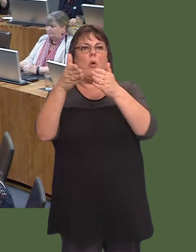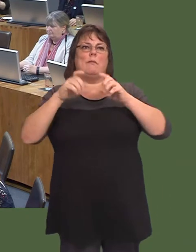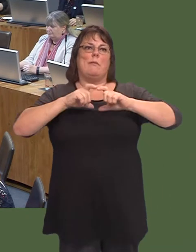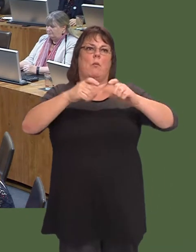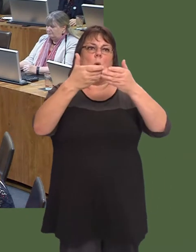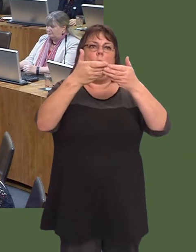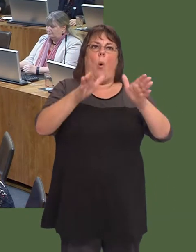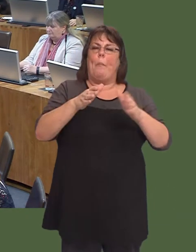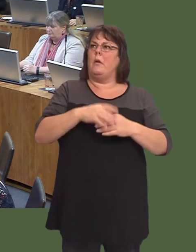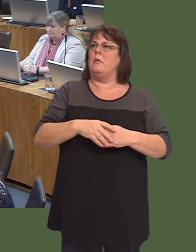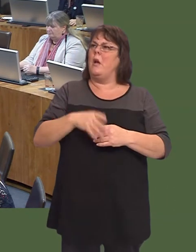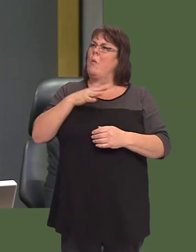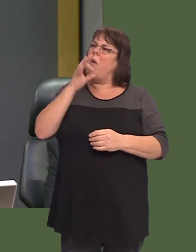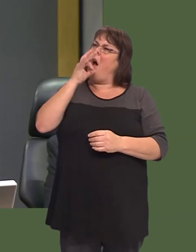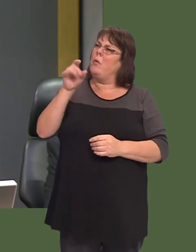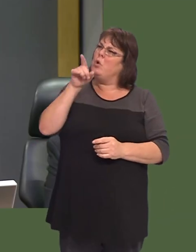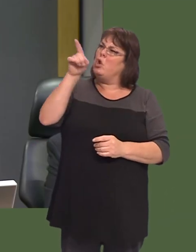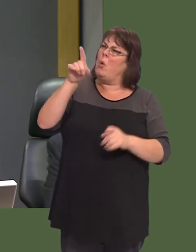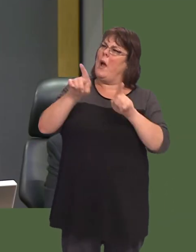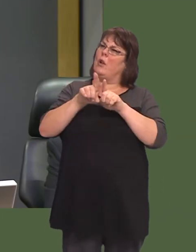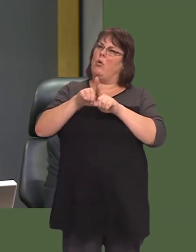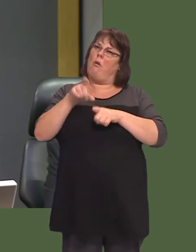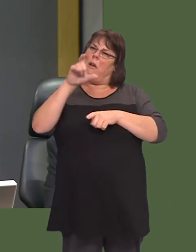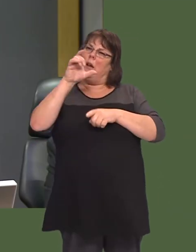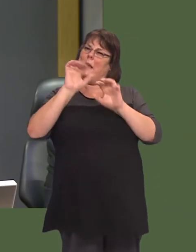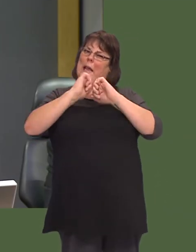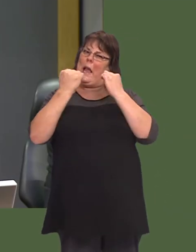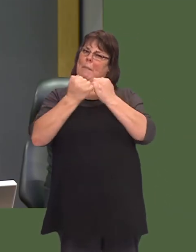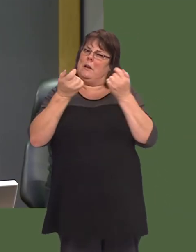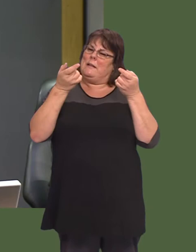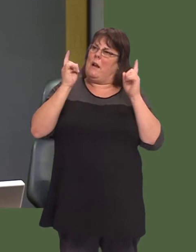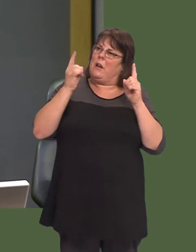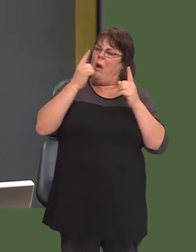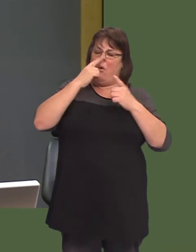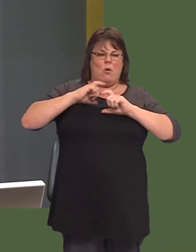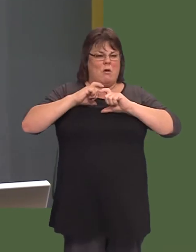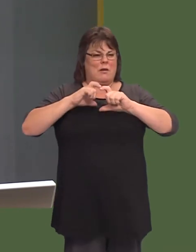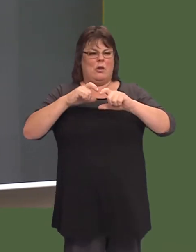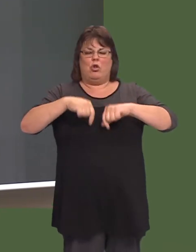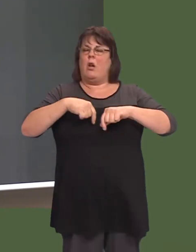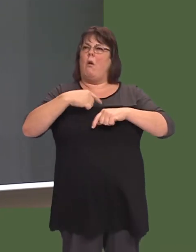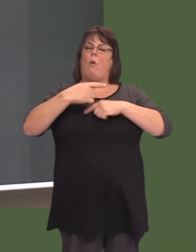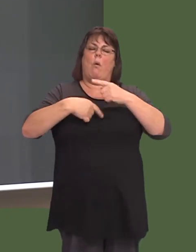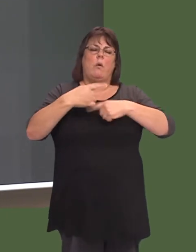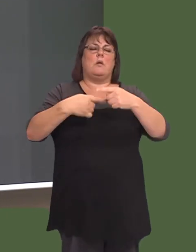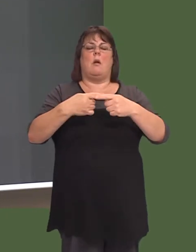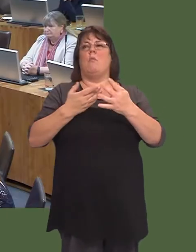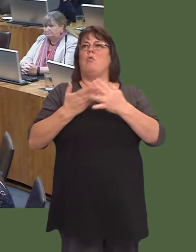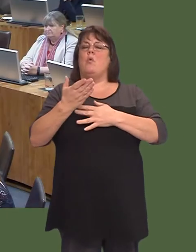When are you, and when is your Cabinet Secretary, who consistently sits here during health questions